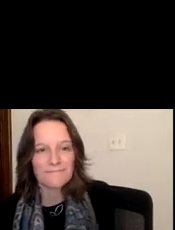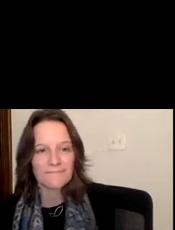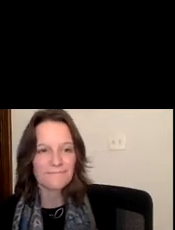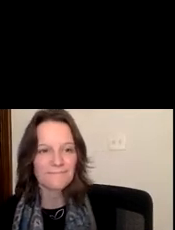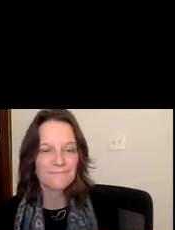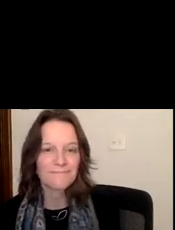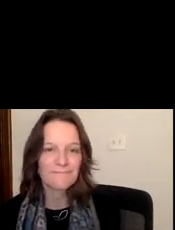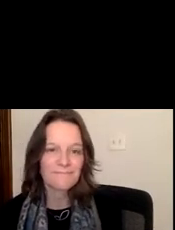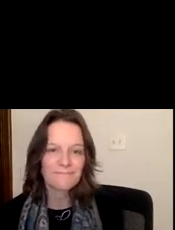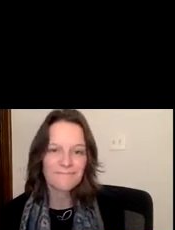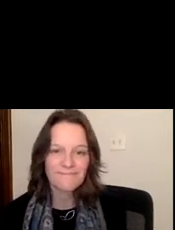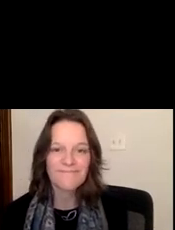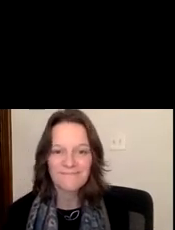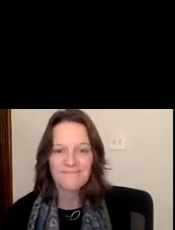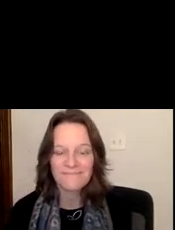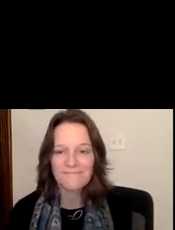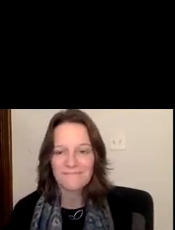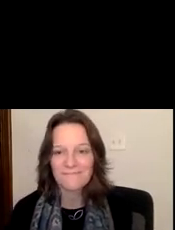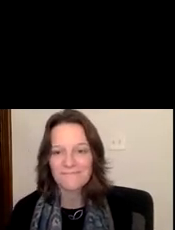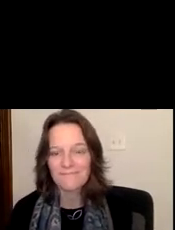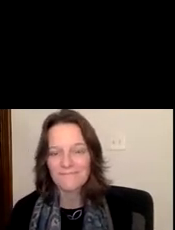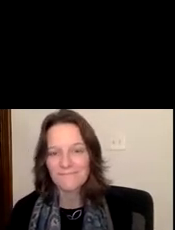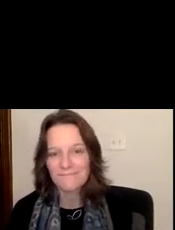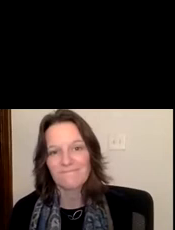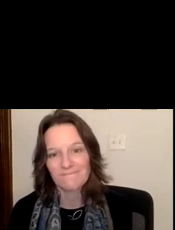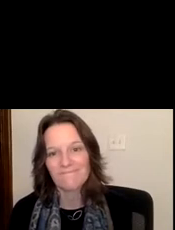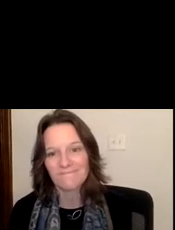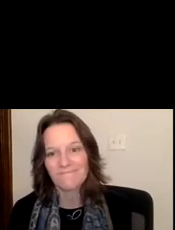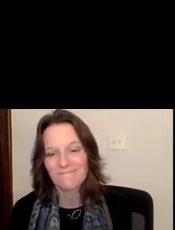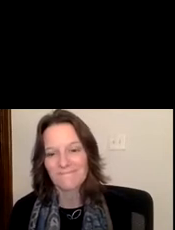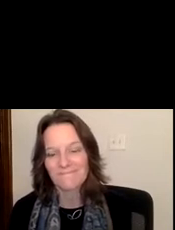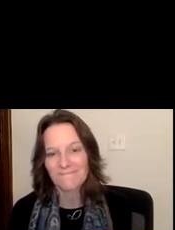Thank you so much for your responses. If anyone else would like to ask a question